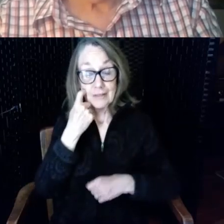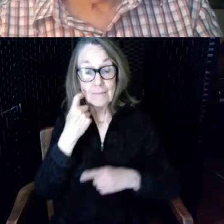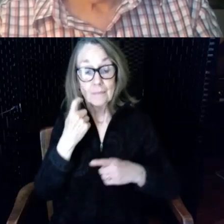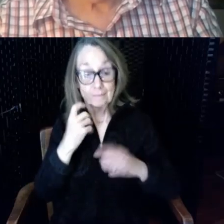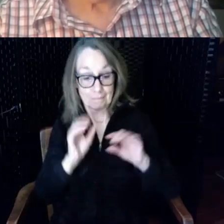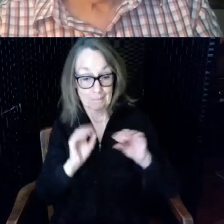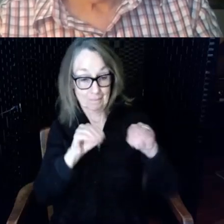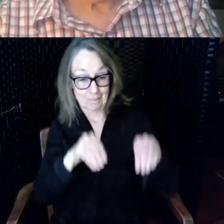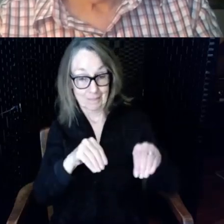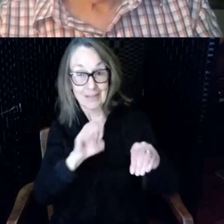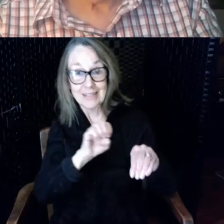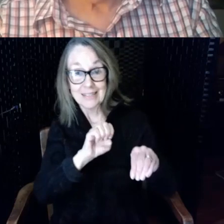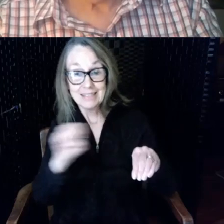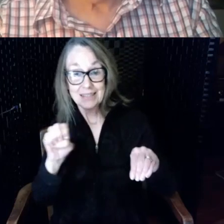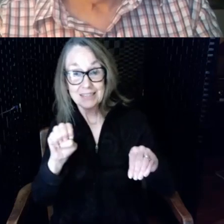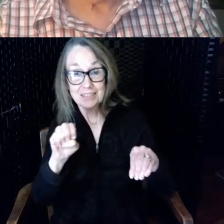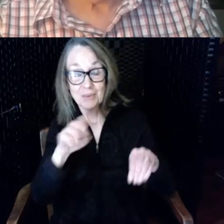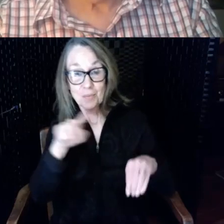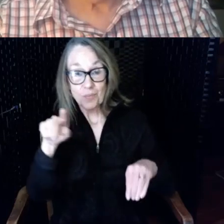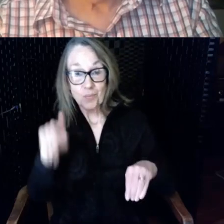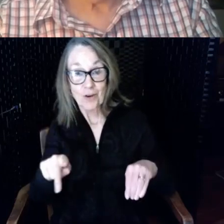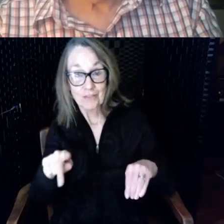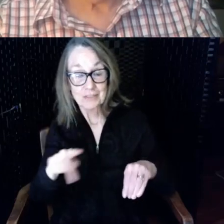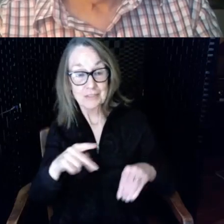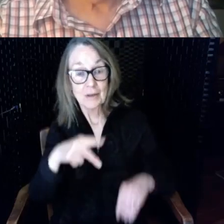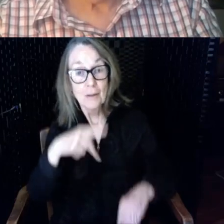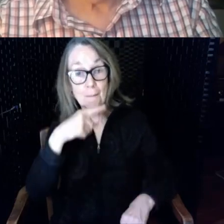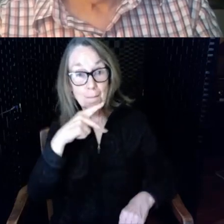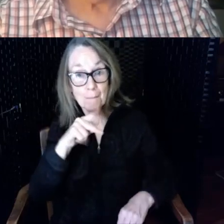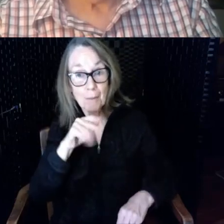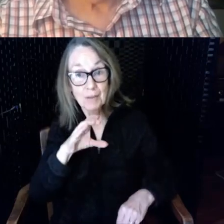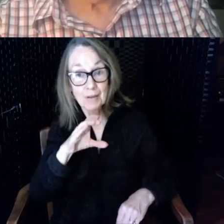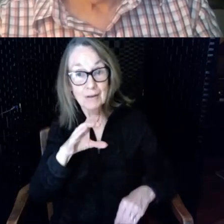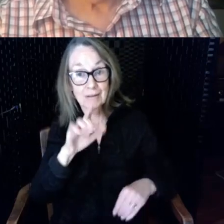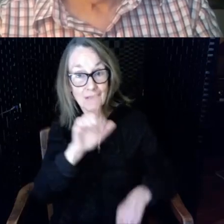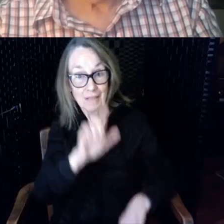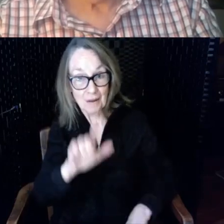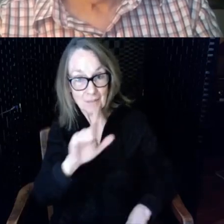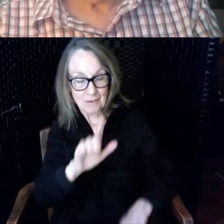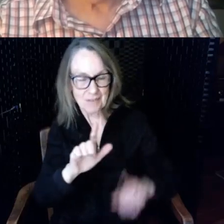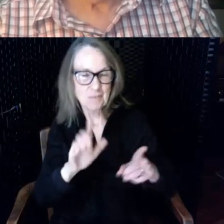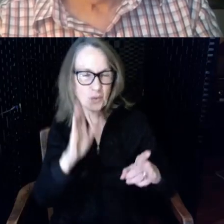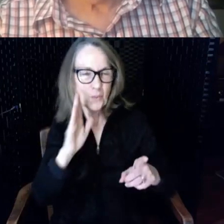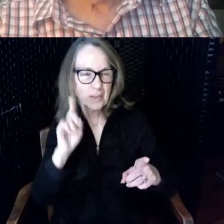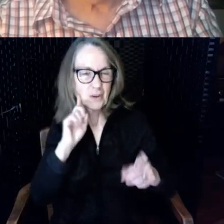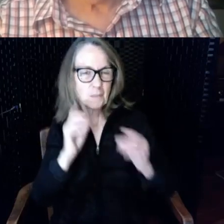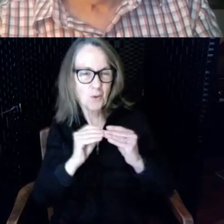Library you will hear more about that later now I want to explain what a